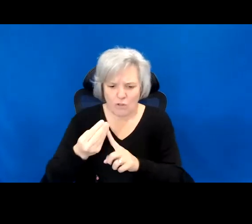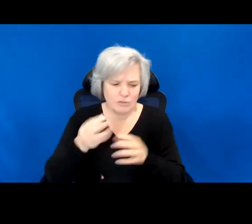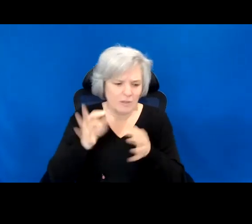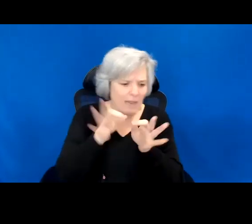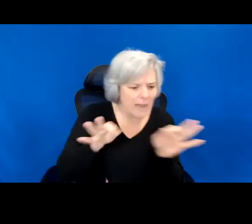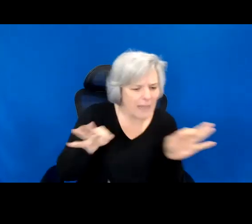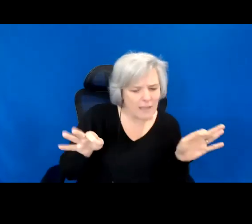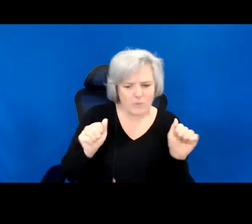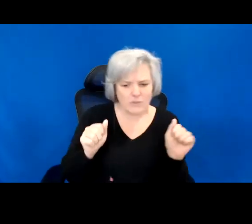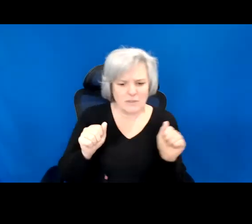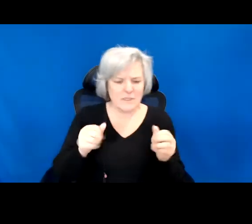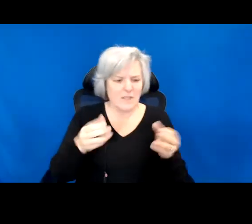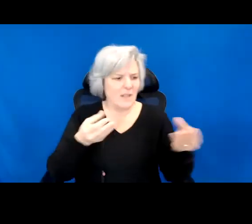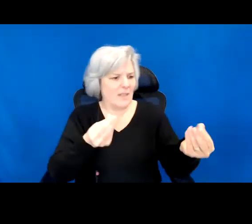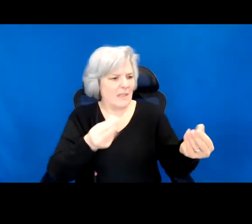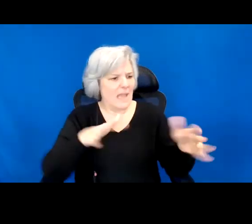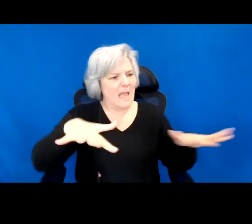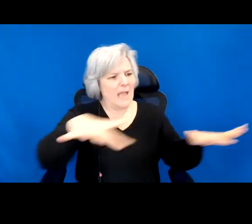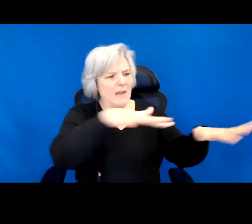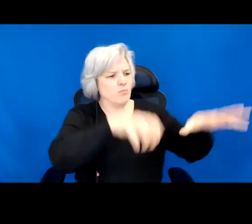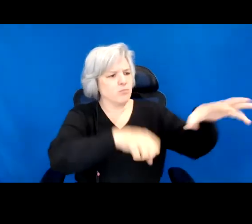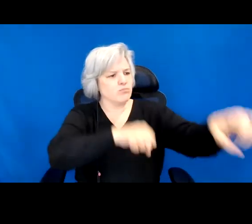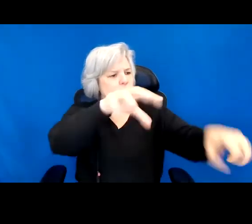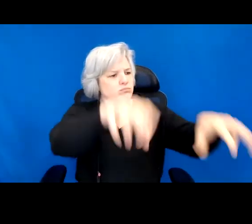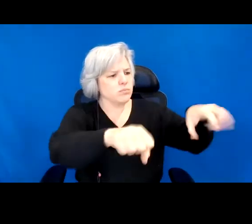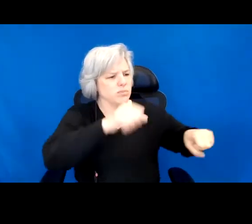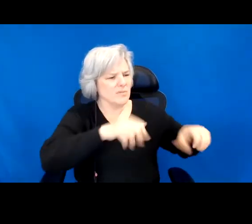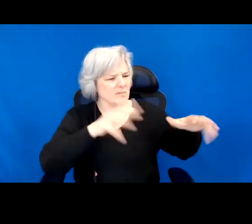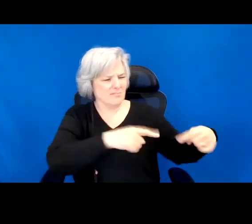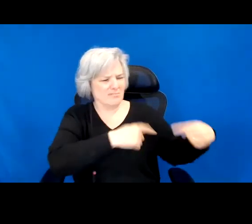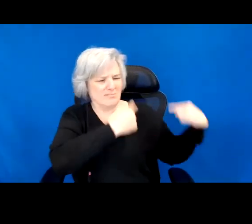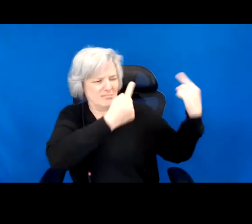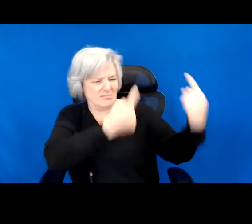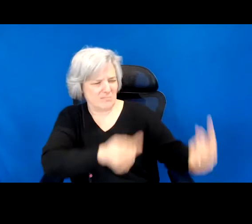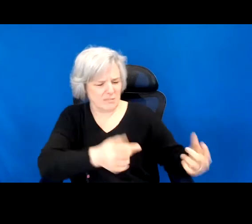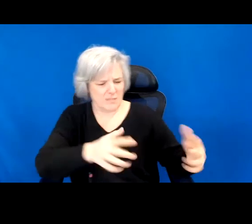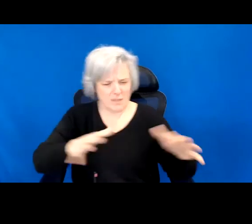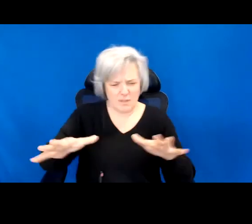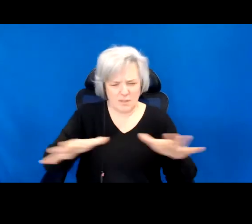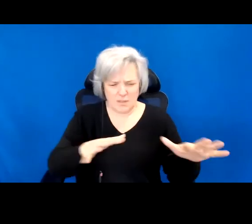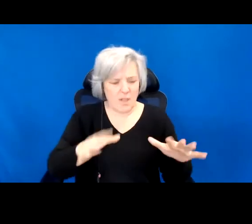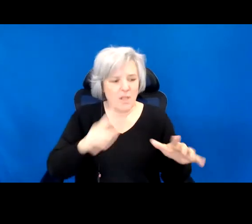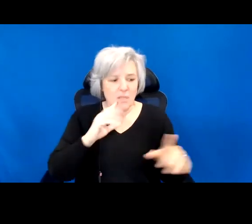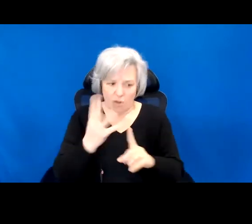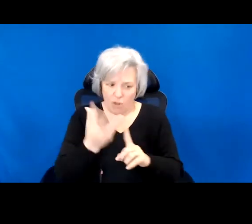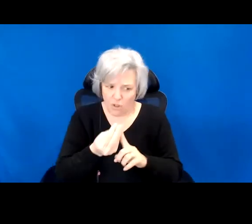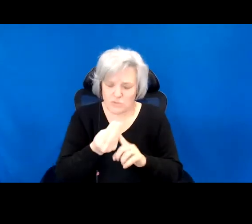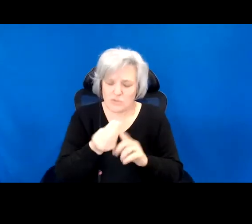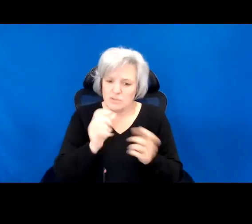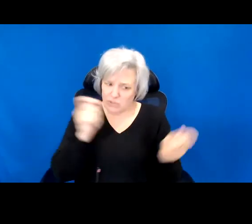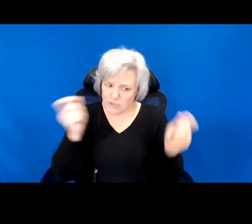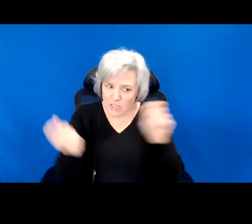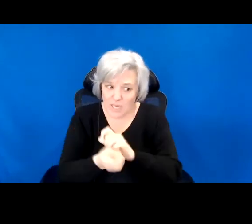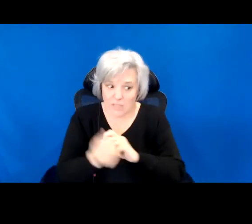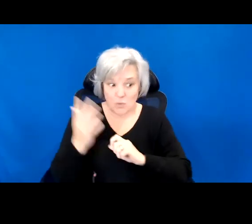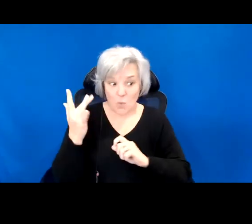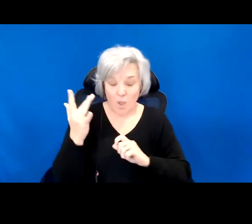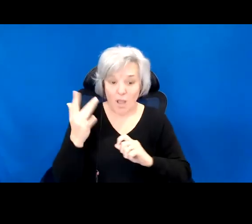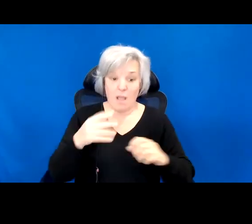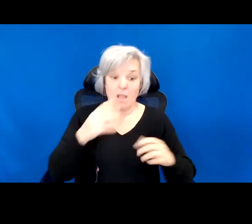and lands. I explained that colonial practices dramatically change how humans live in relation to this land.